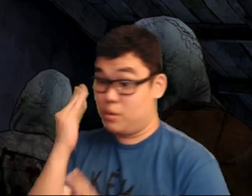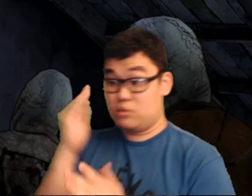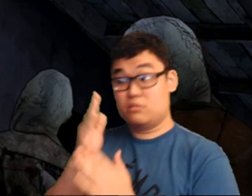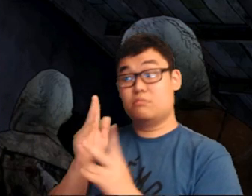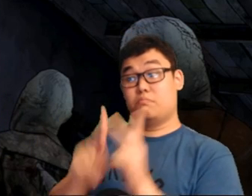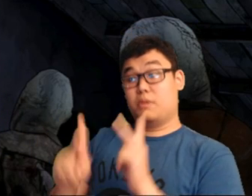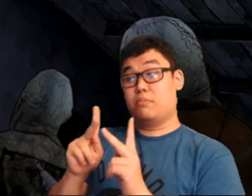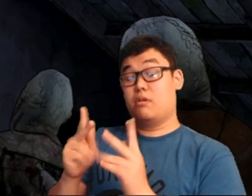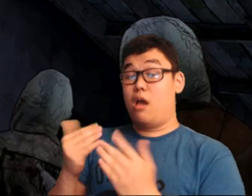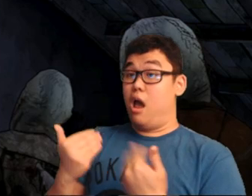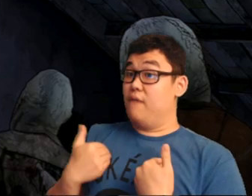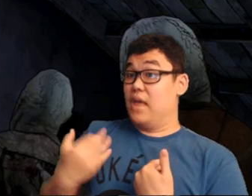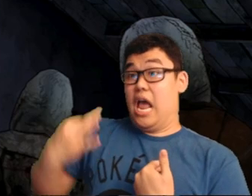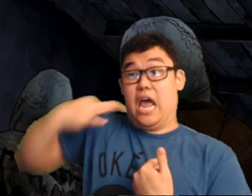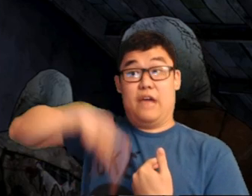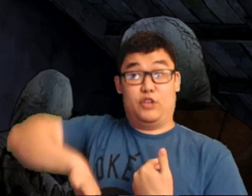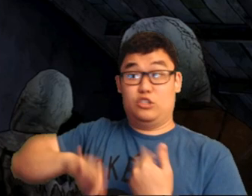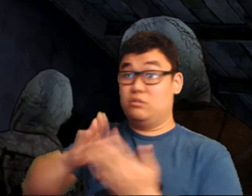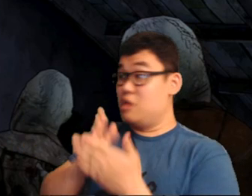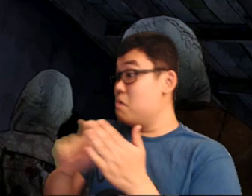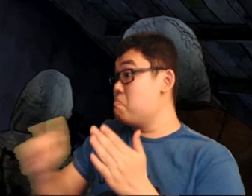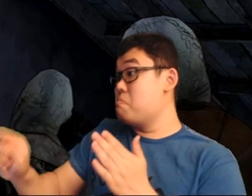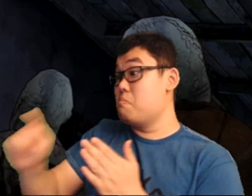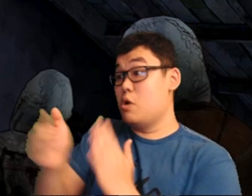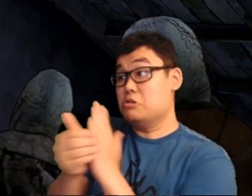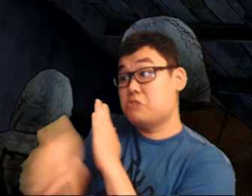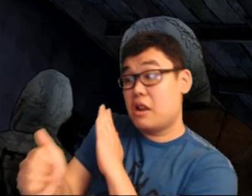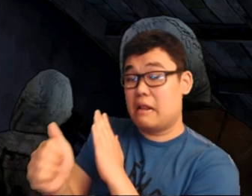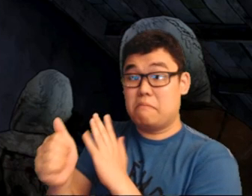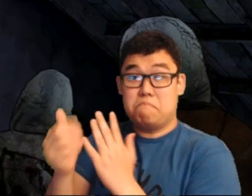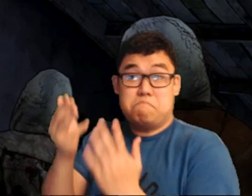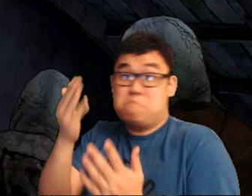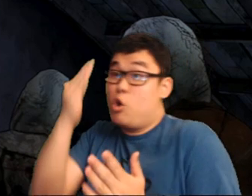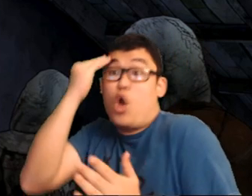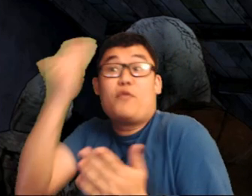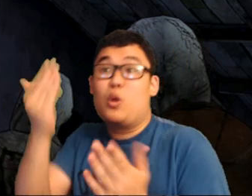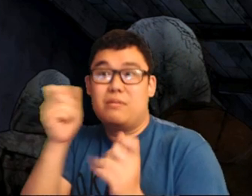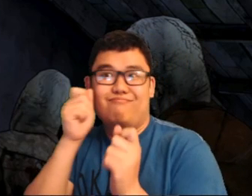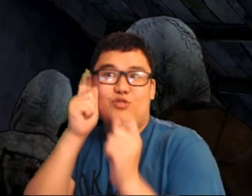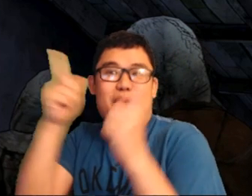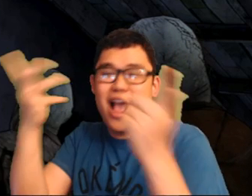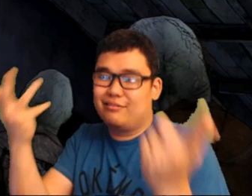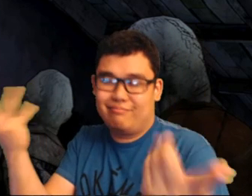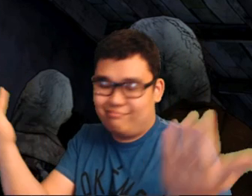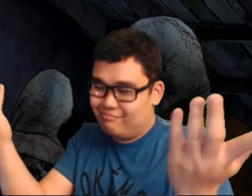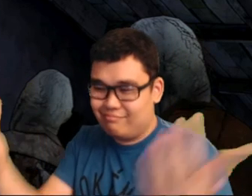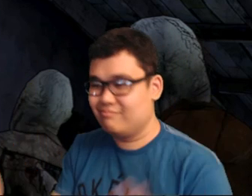You never know some people have unique skills with a surprise.